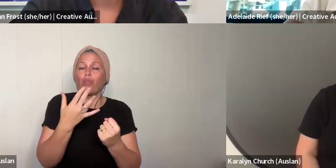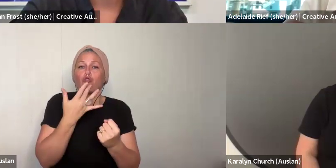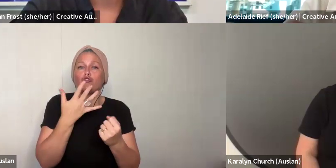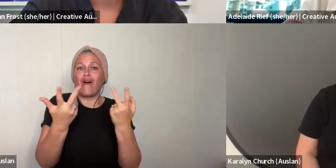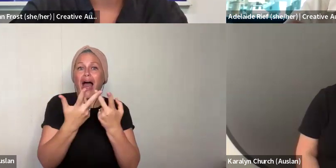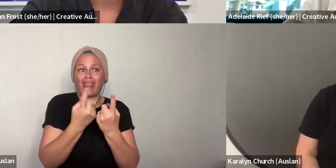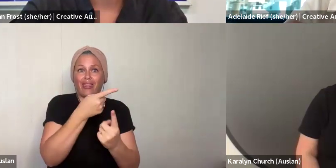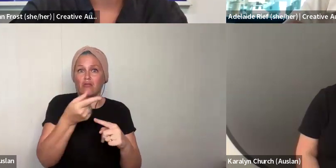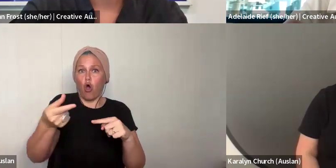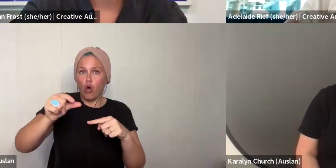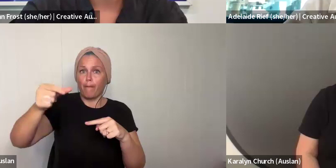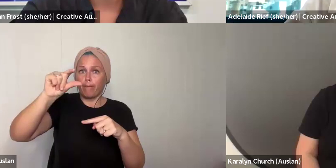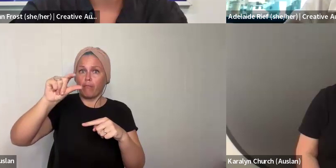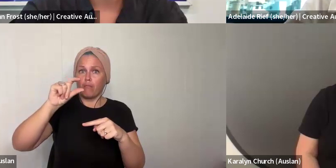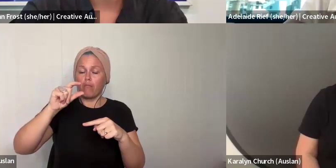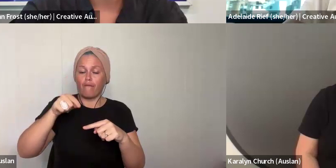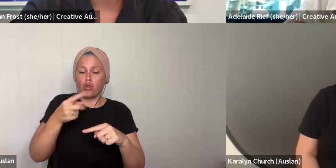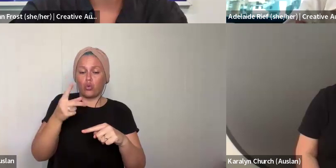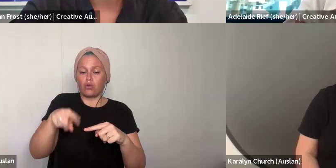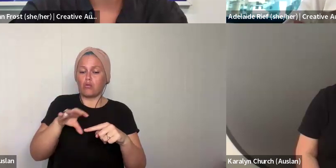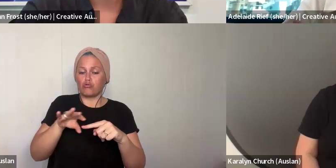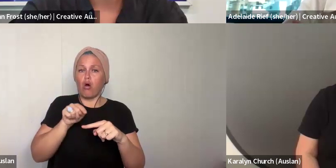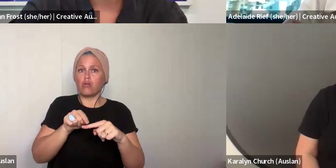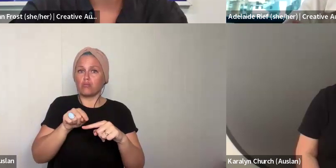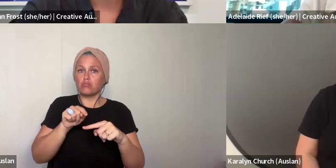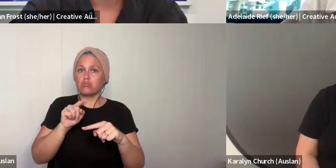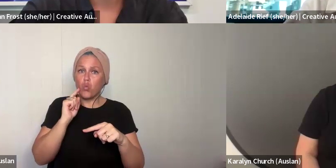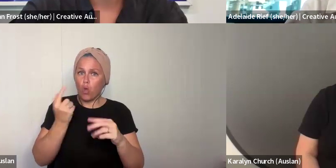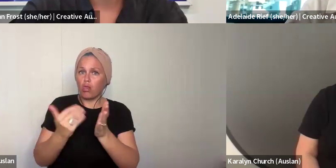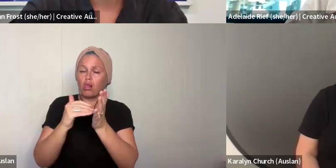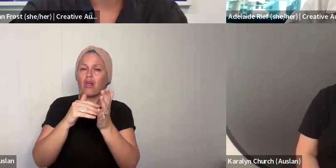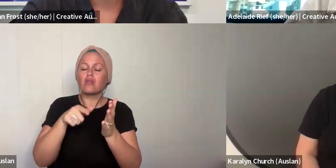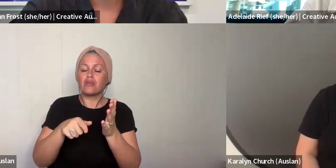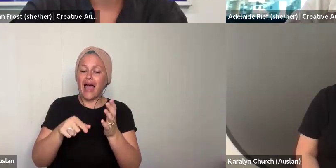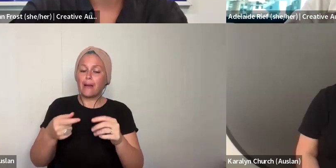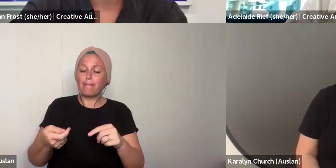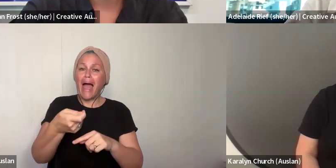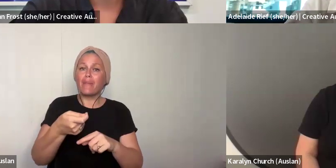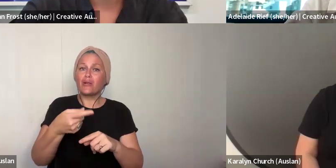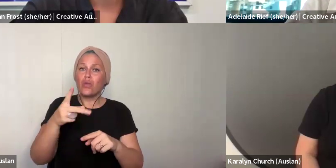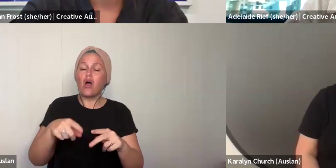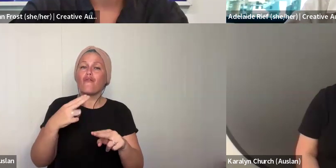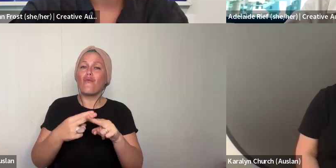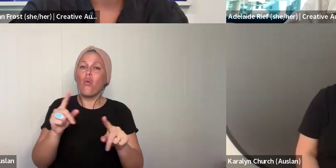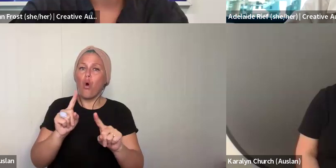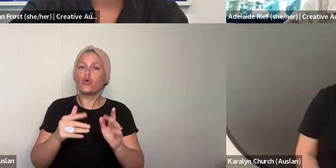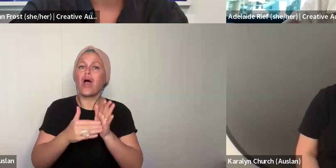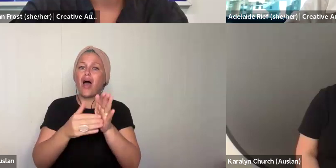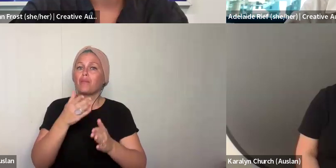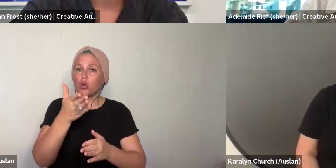connectivity, particularly if you are living in regional or remote basis. places. We will pay for those things, when we will support you with the cost of those things. On